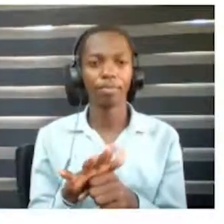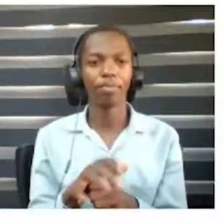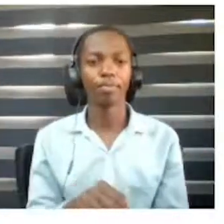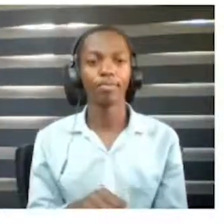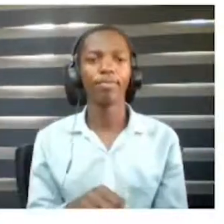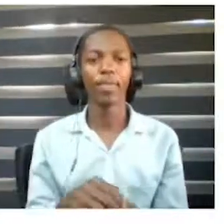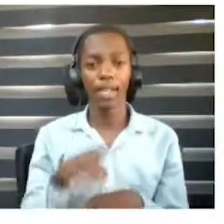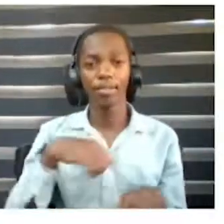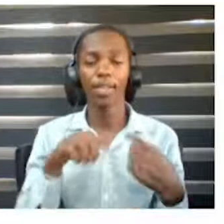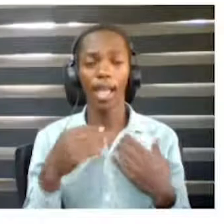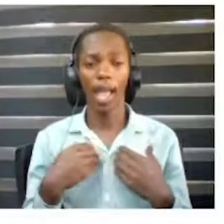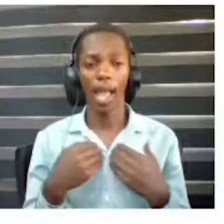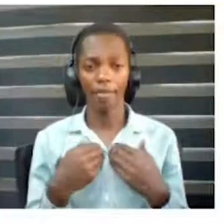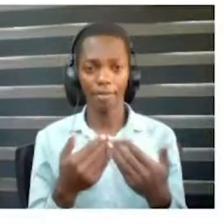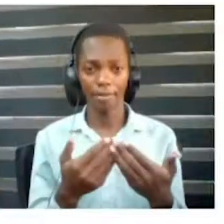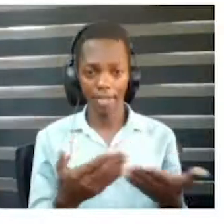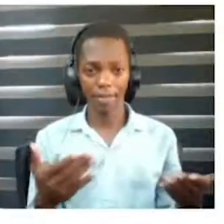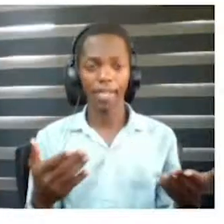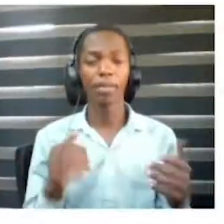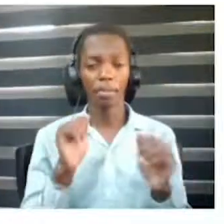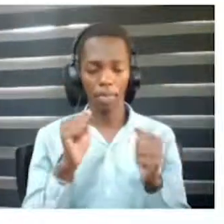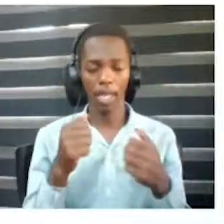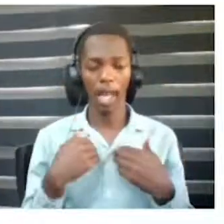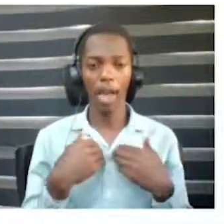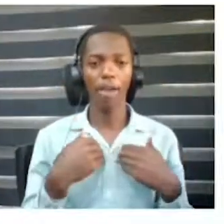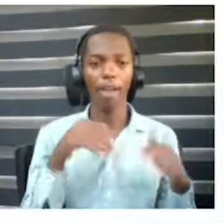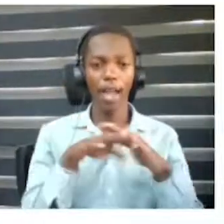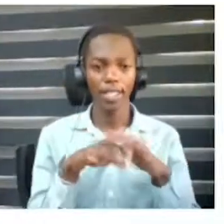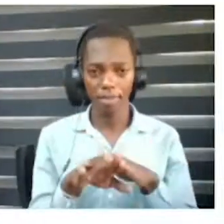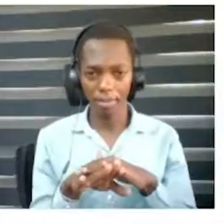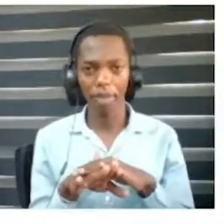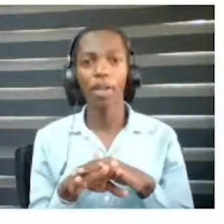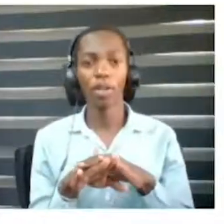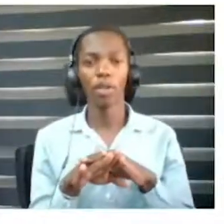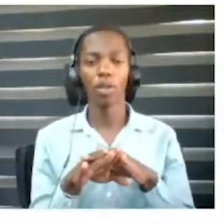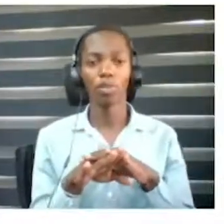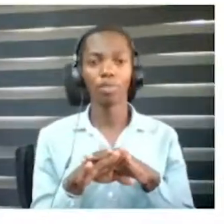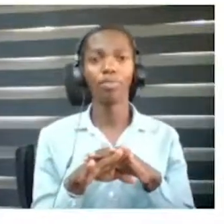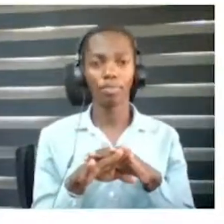application that we installed on our devices.